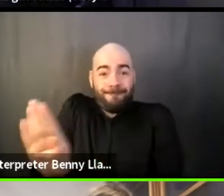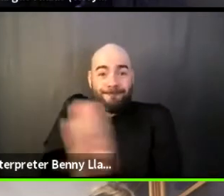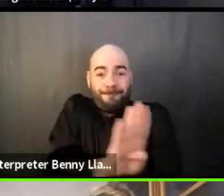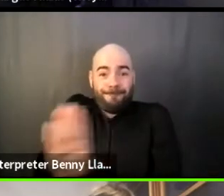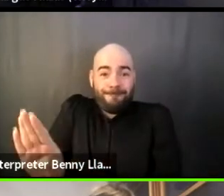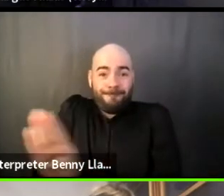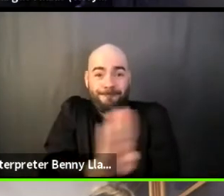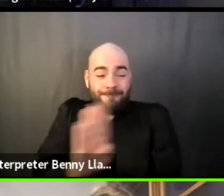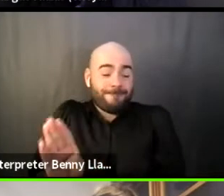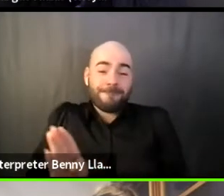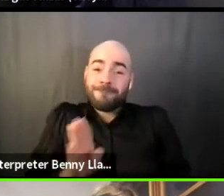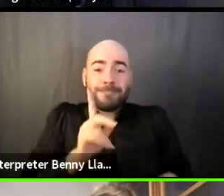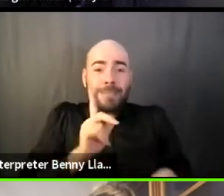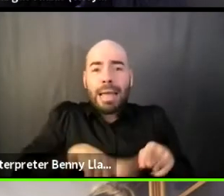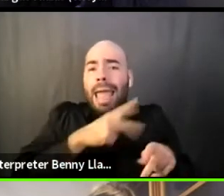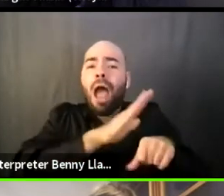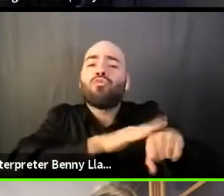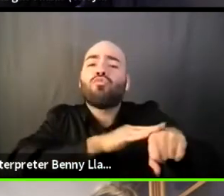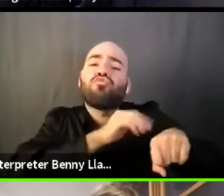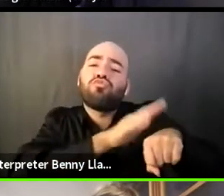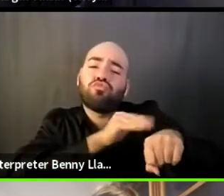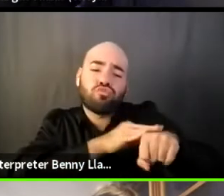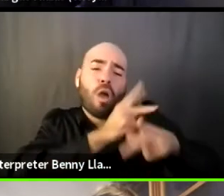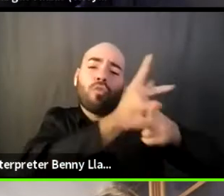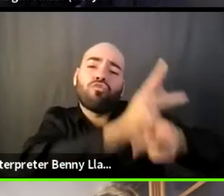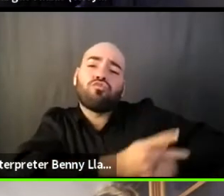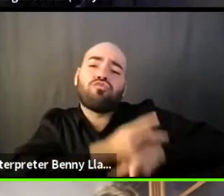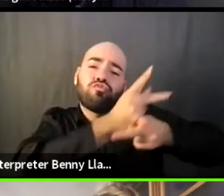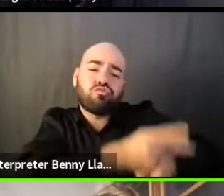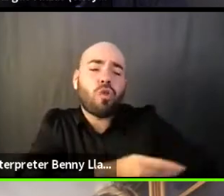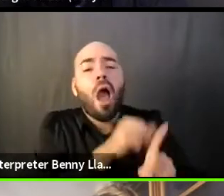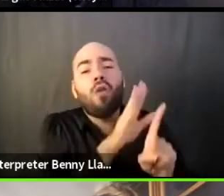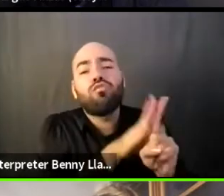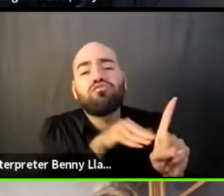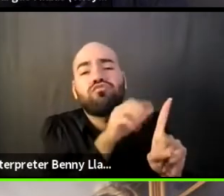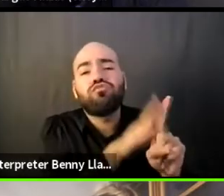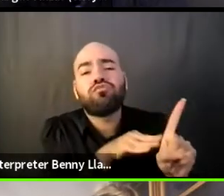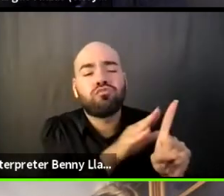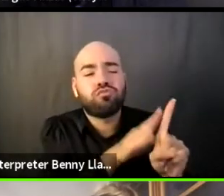does that ultimately do for everyone? Right?